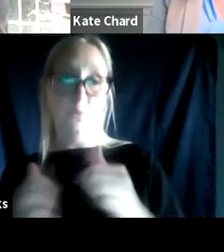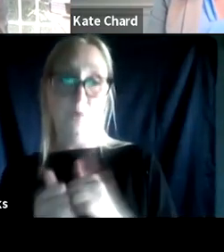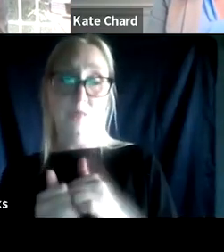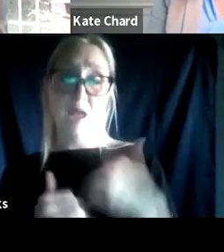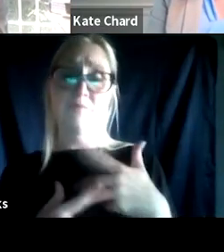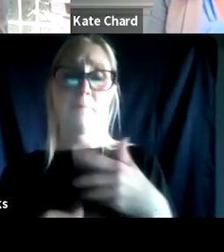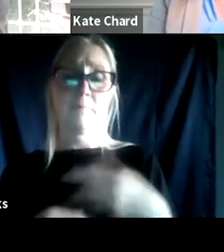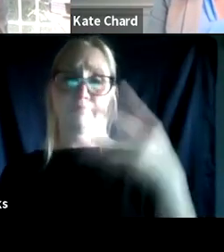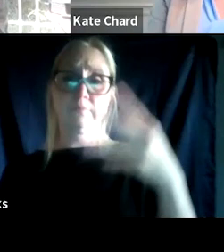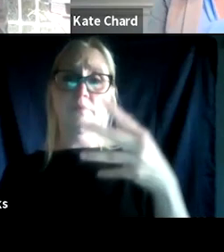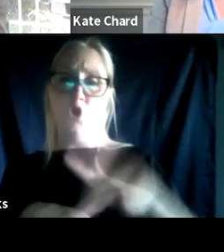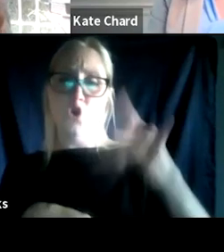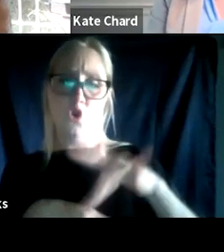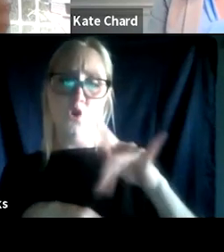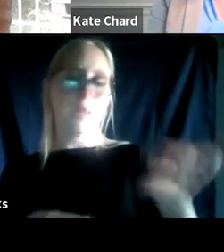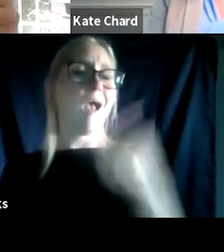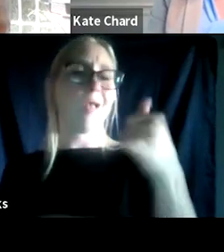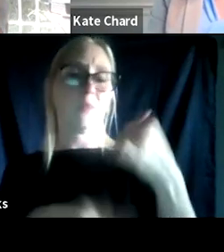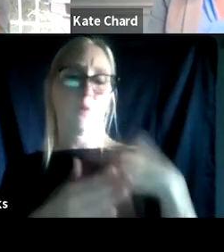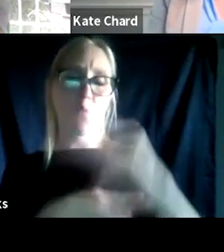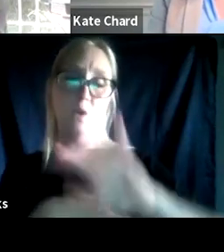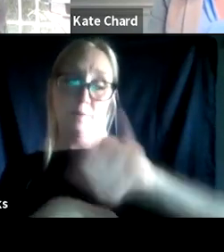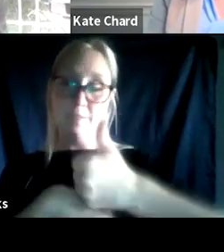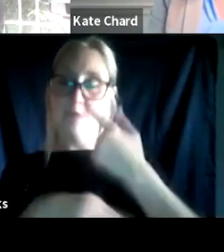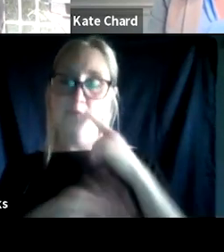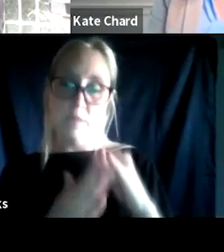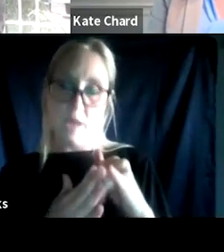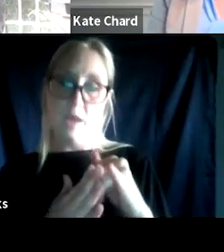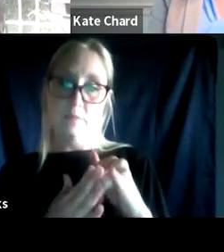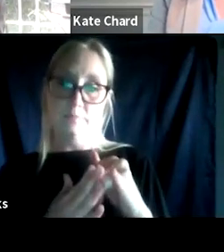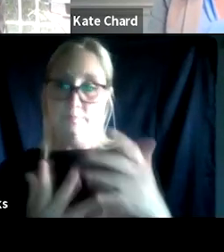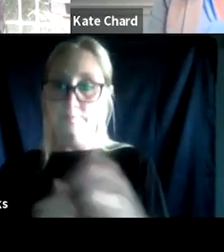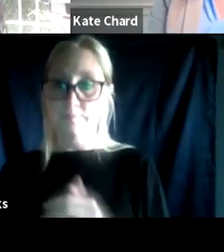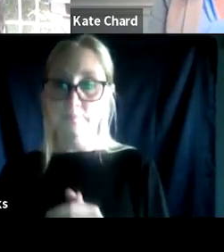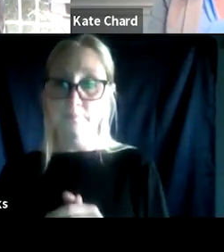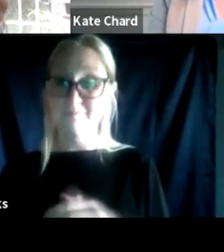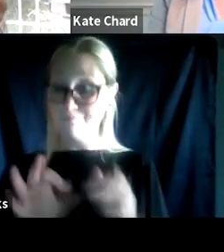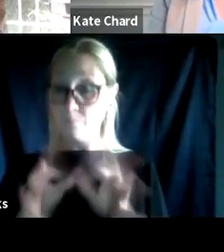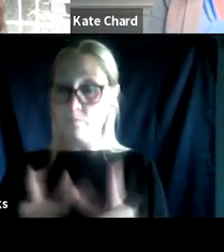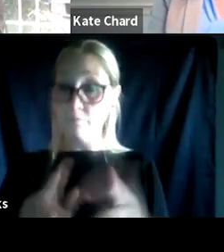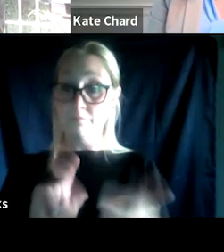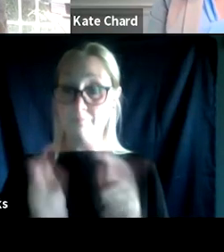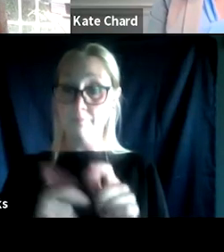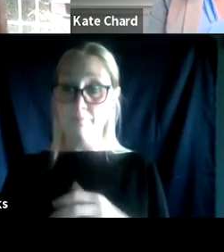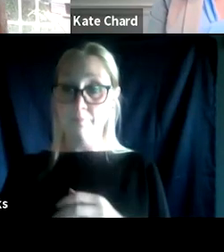deflection programs that exist for that exact reason, Jon, you mentioned a veteran who might have PTSD who's a first time offender and might be lower risk,